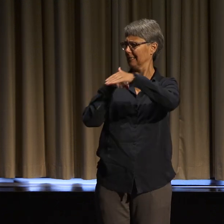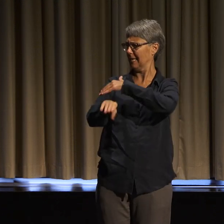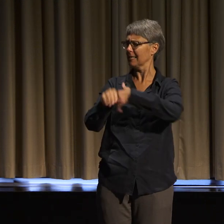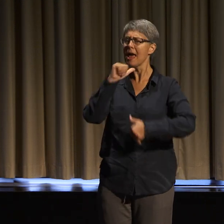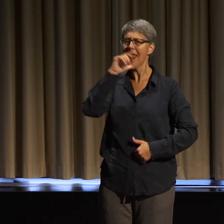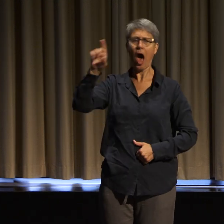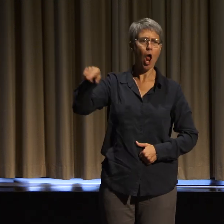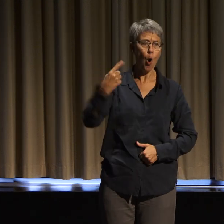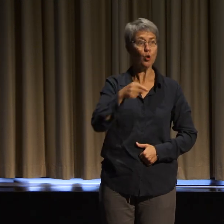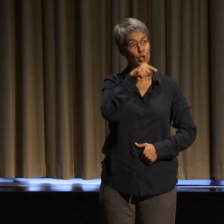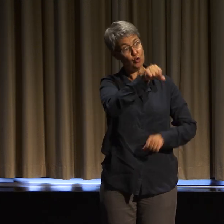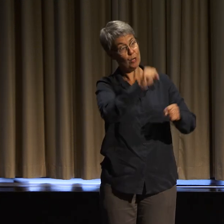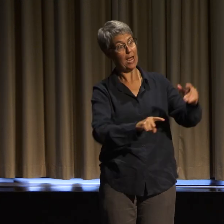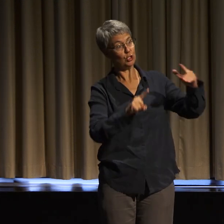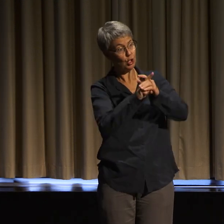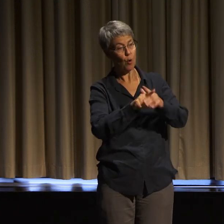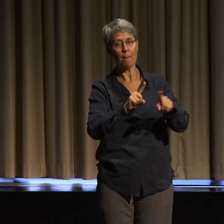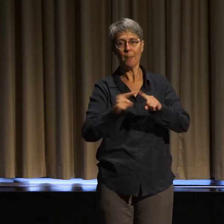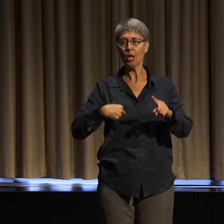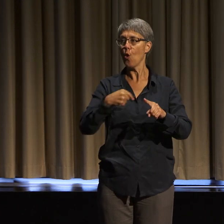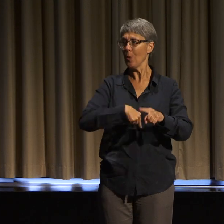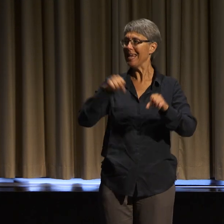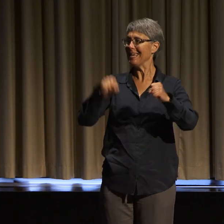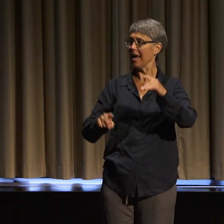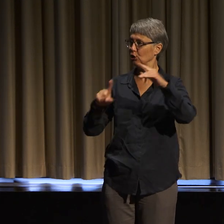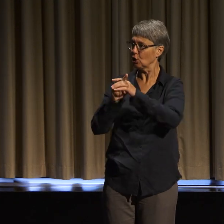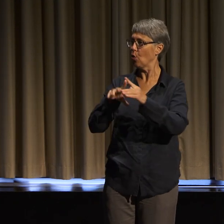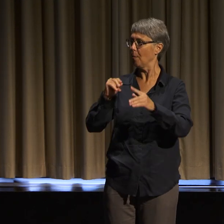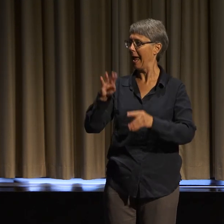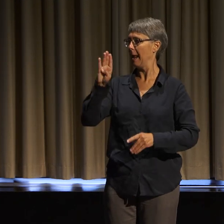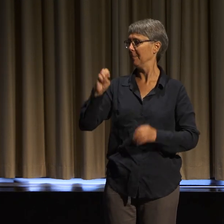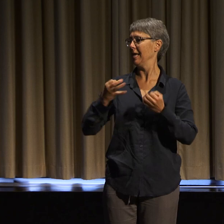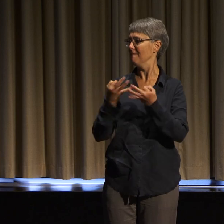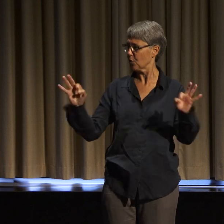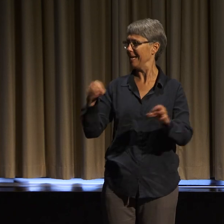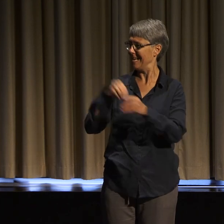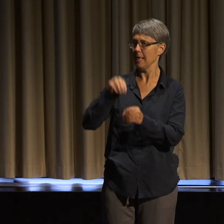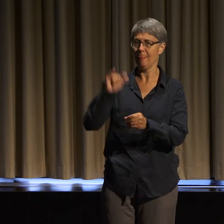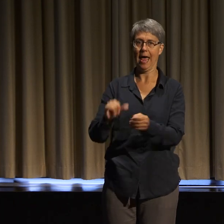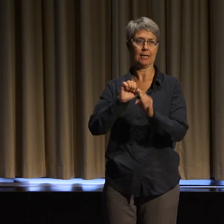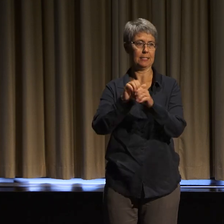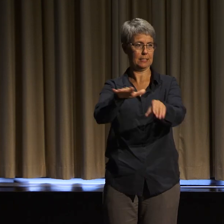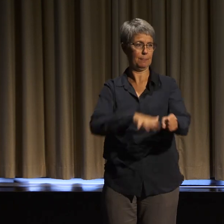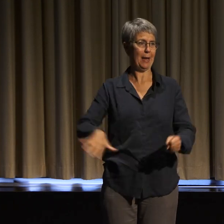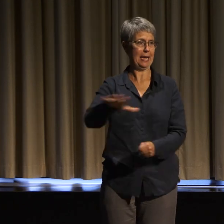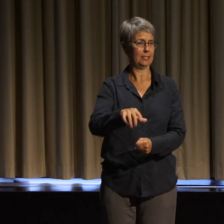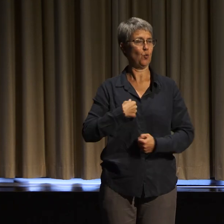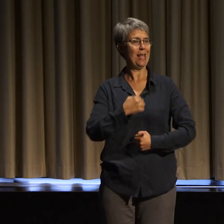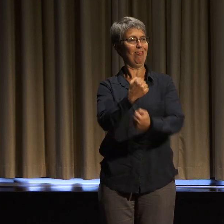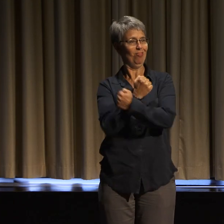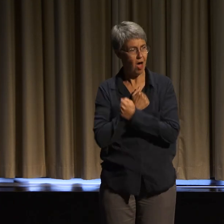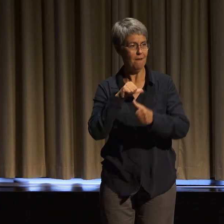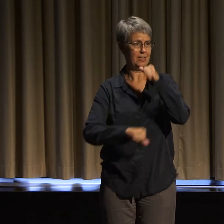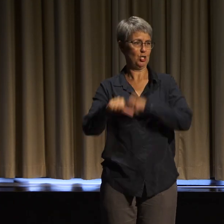is not necessarily libratory, but access done in the service of love and justice and connection